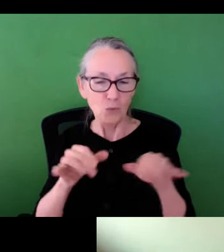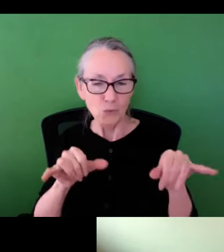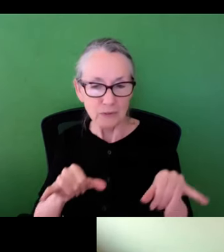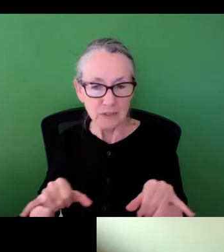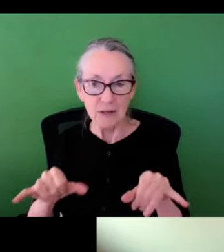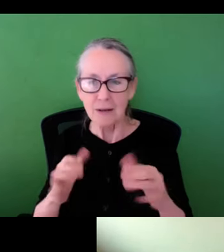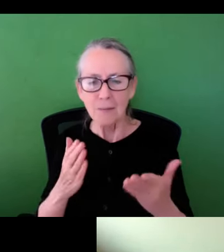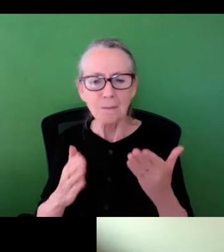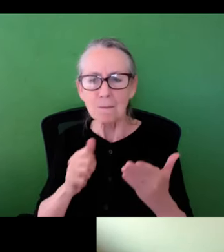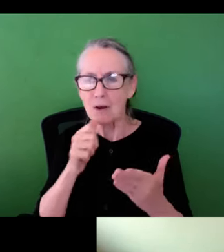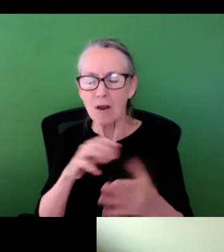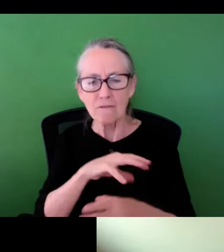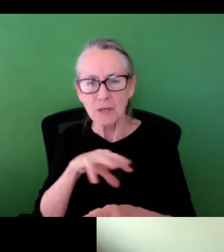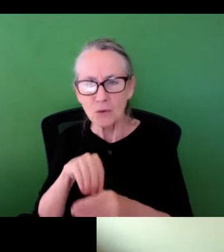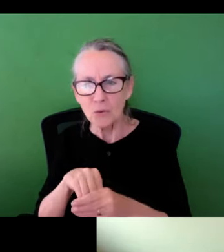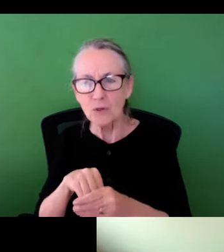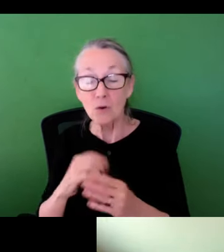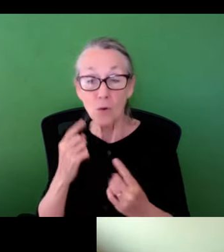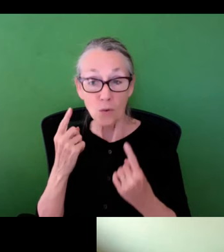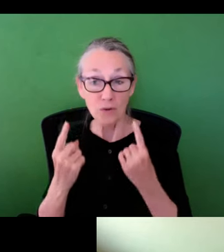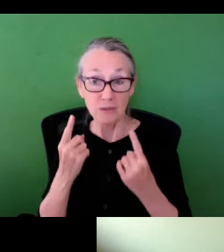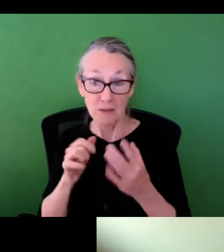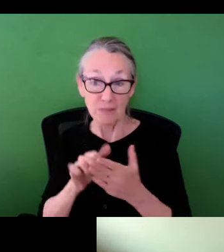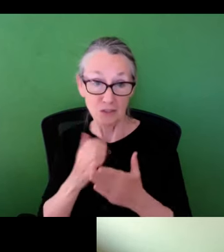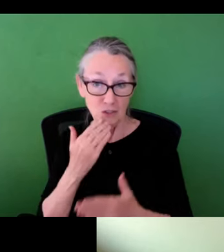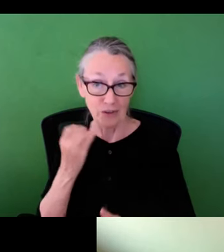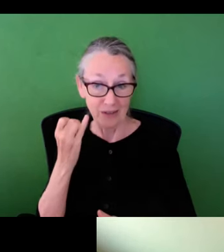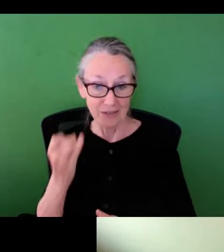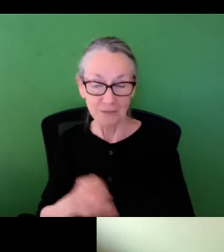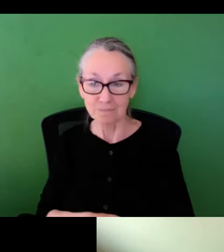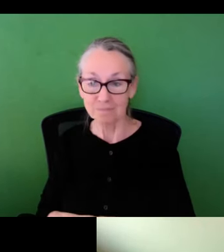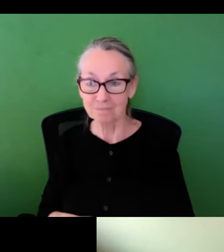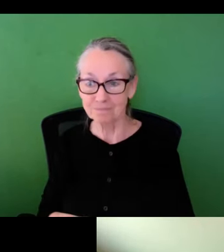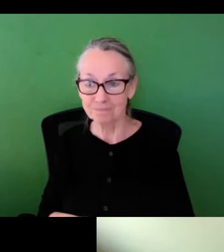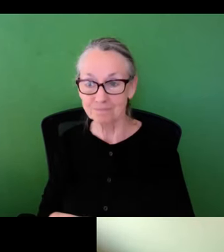that there are future opportunities to develop new standards that may not have been included